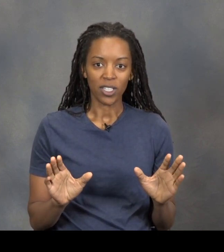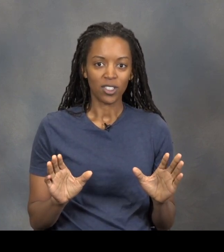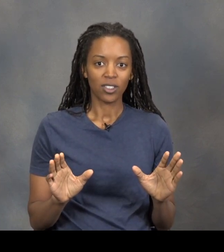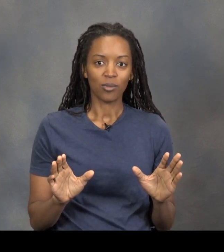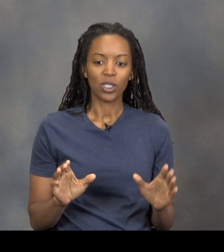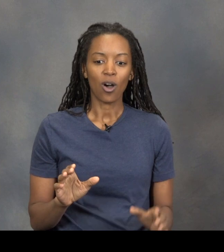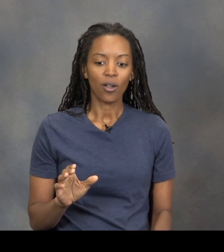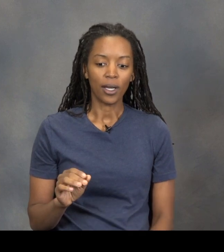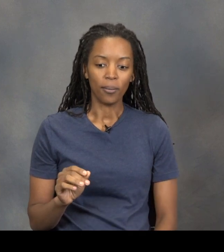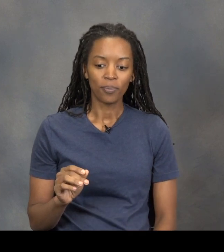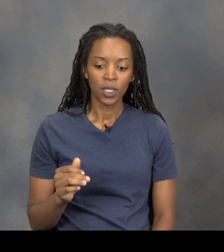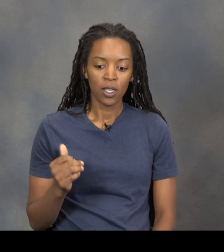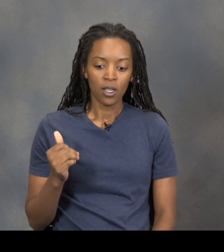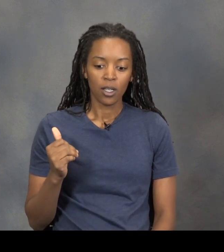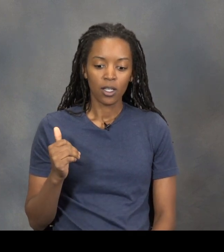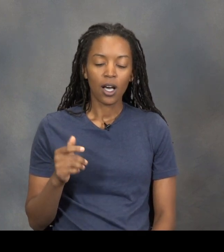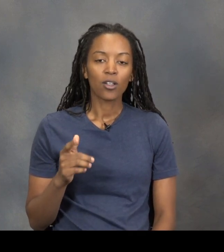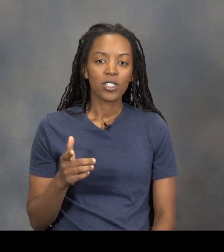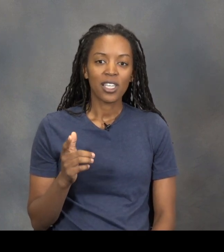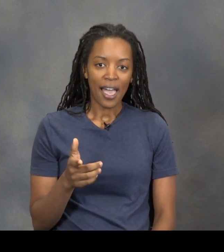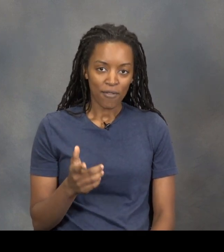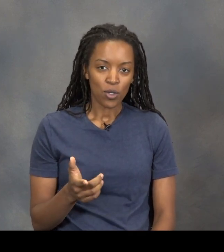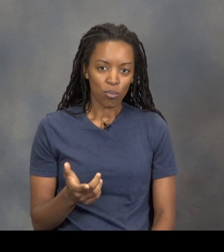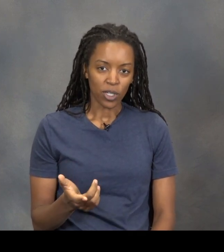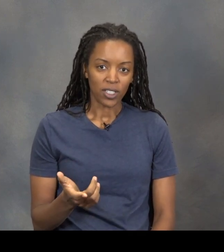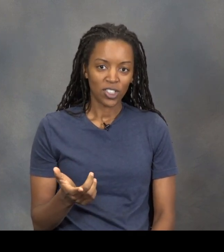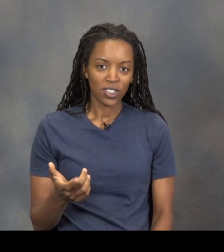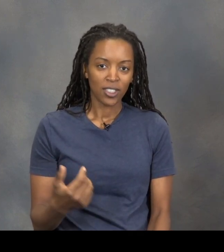It was called Congress Avenue Bridge.